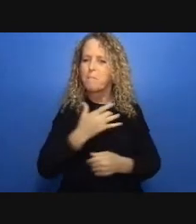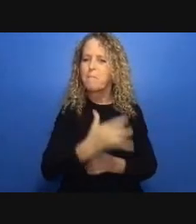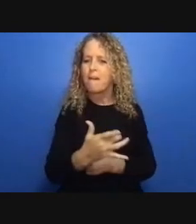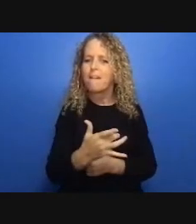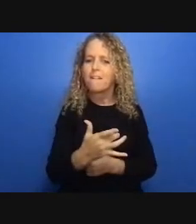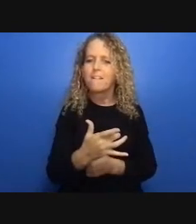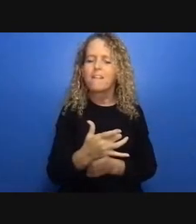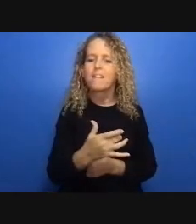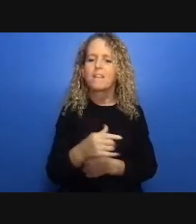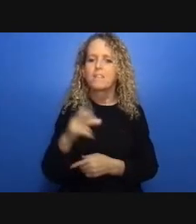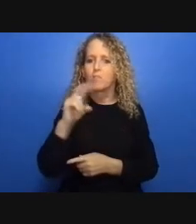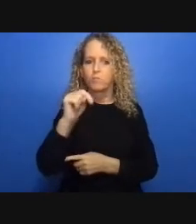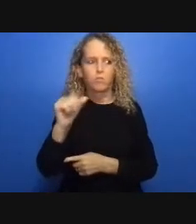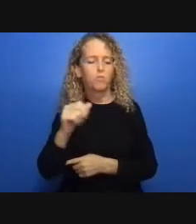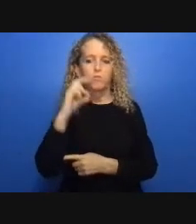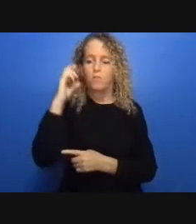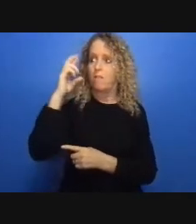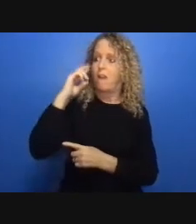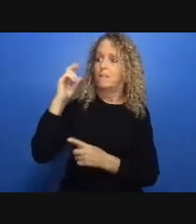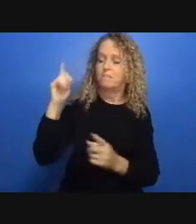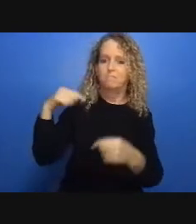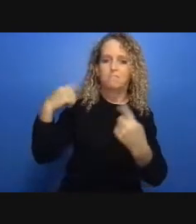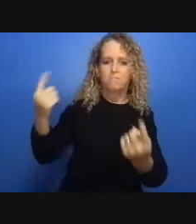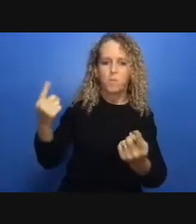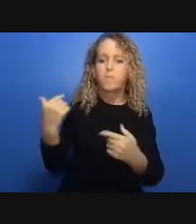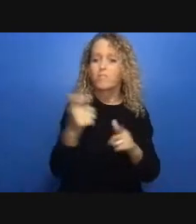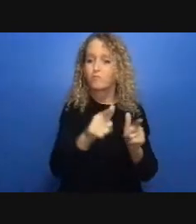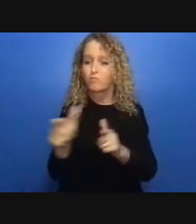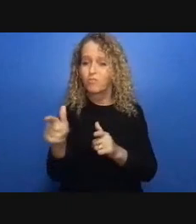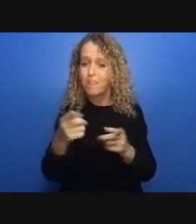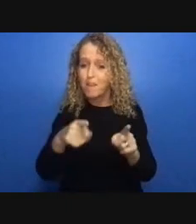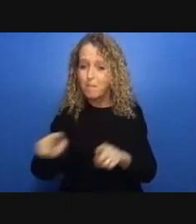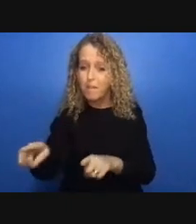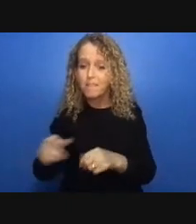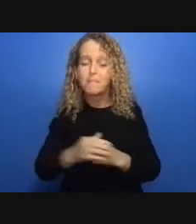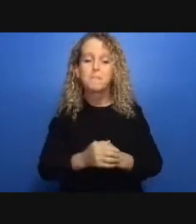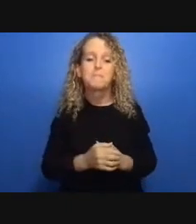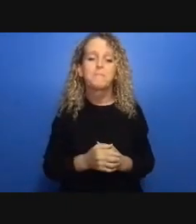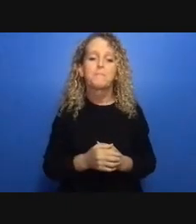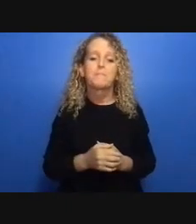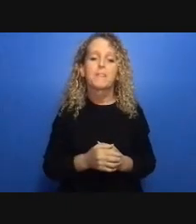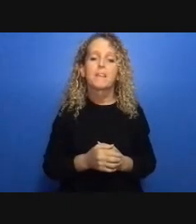all as our former deputy minister of justice often said in this period all rowing together